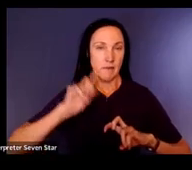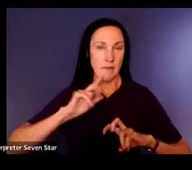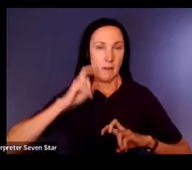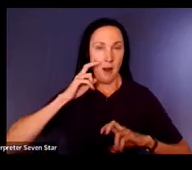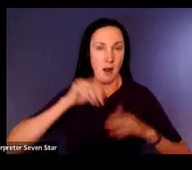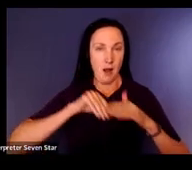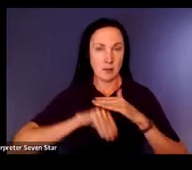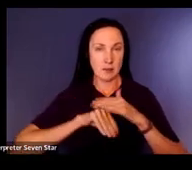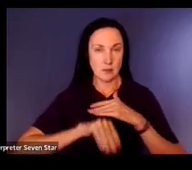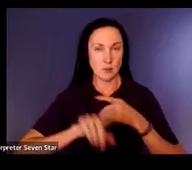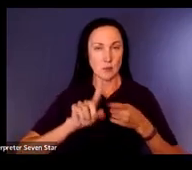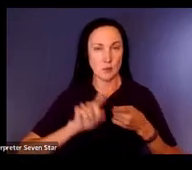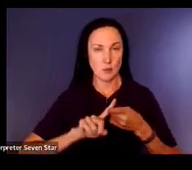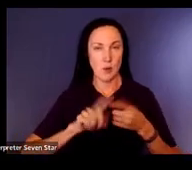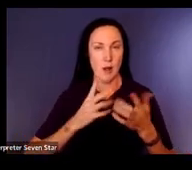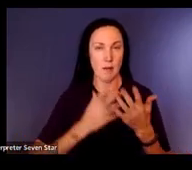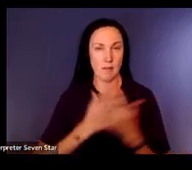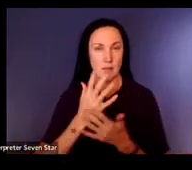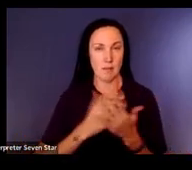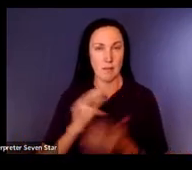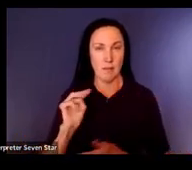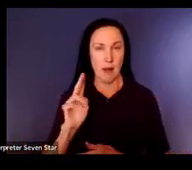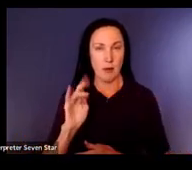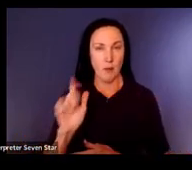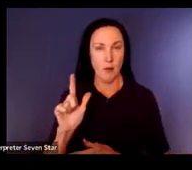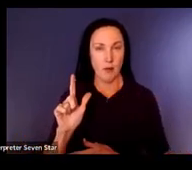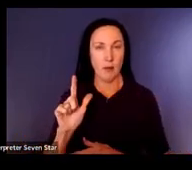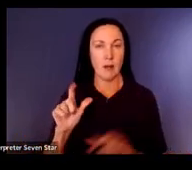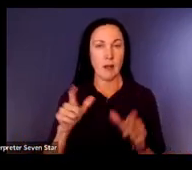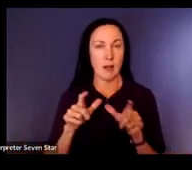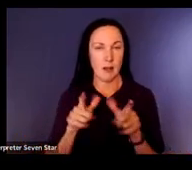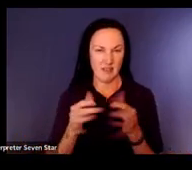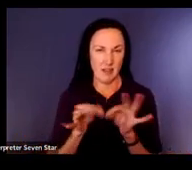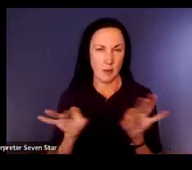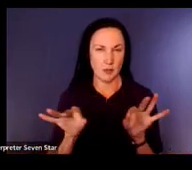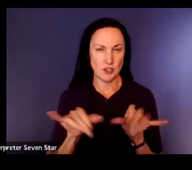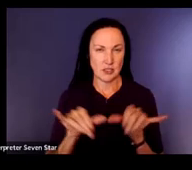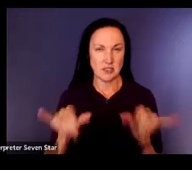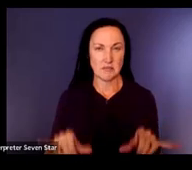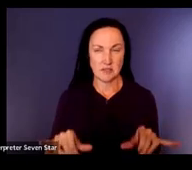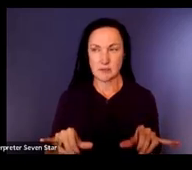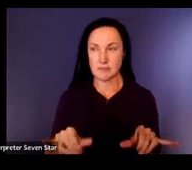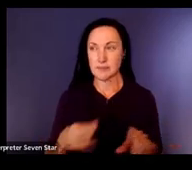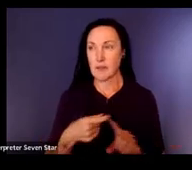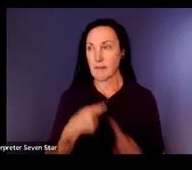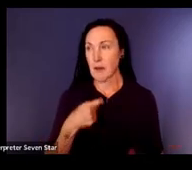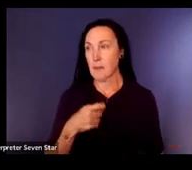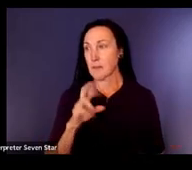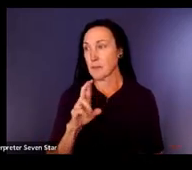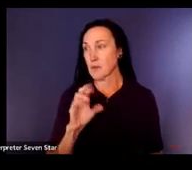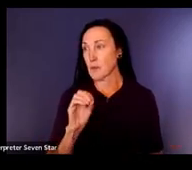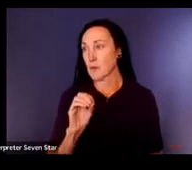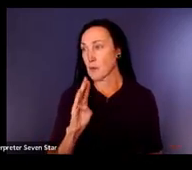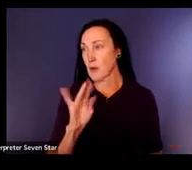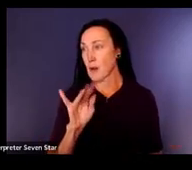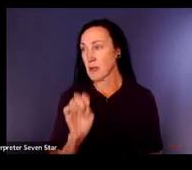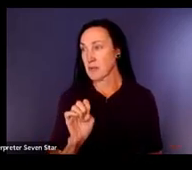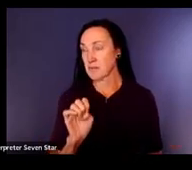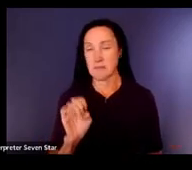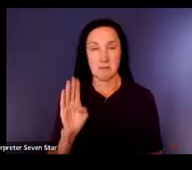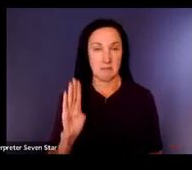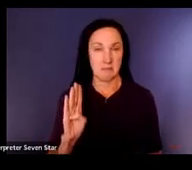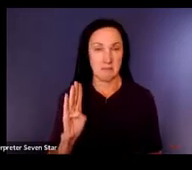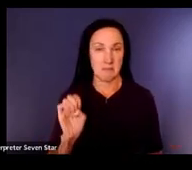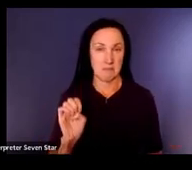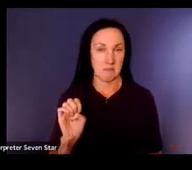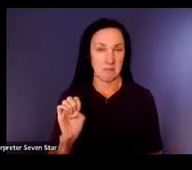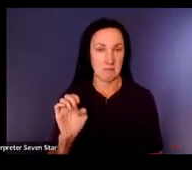Access to Manual Language Systems. This was developed by Robbie Blaha and this